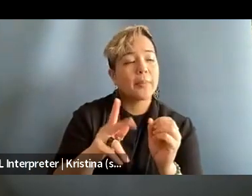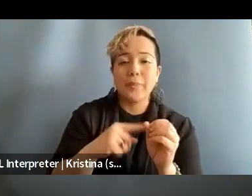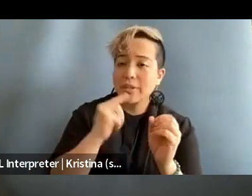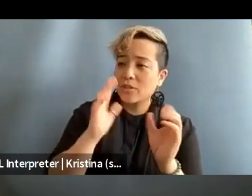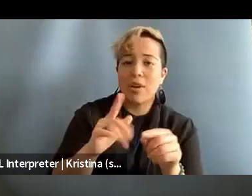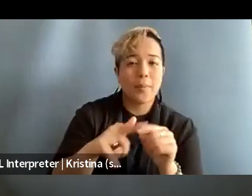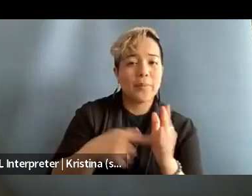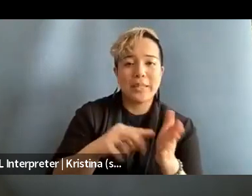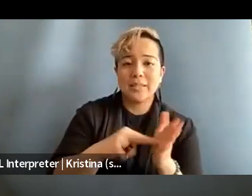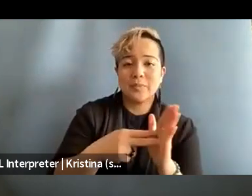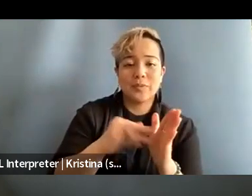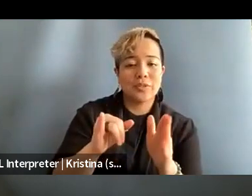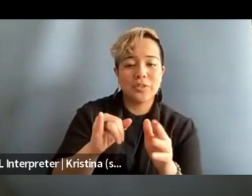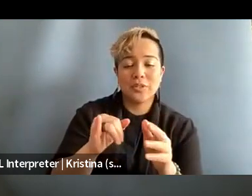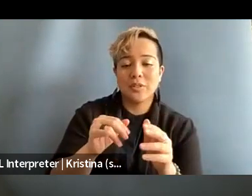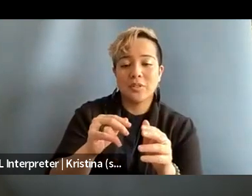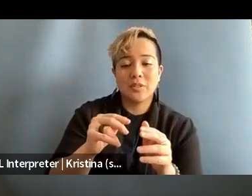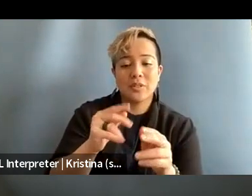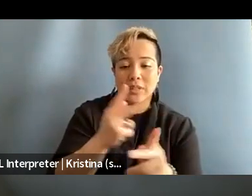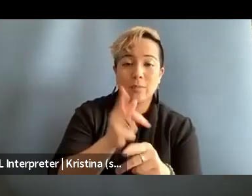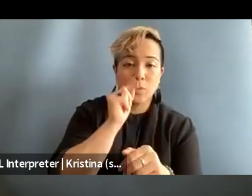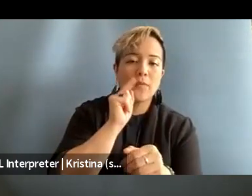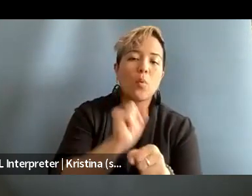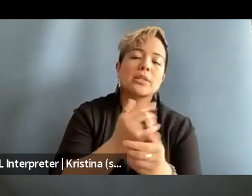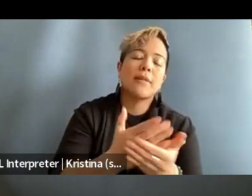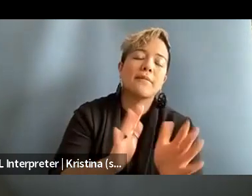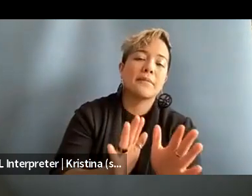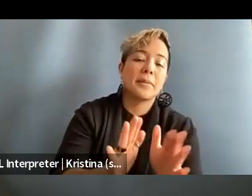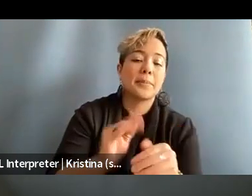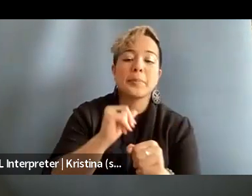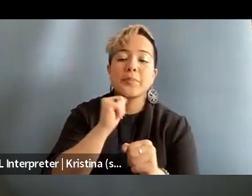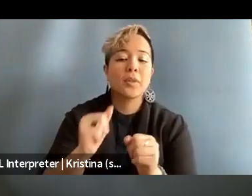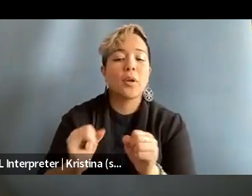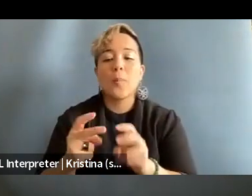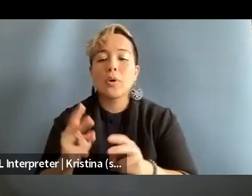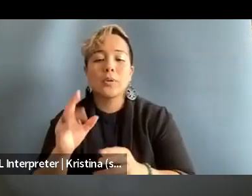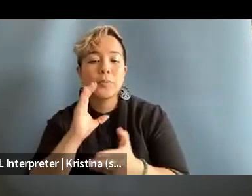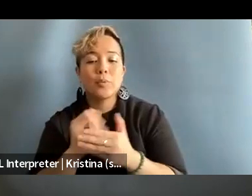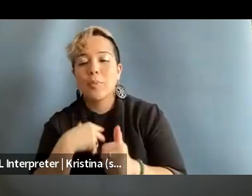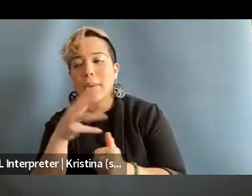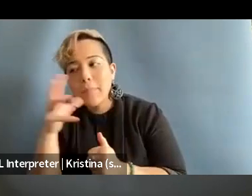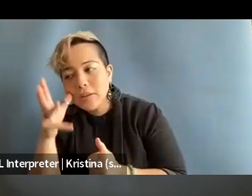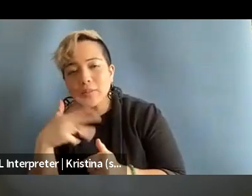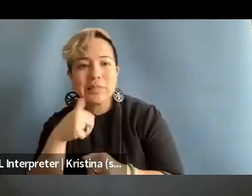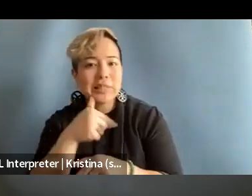but this means that let's keep Twitter for work stuff and for example, not post picture with my parents or my sister or my dog